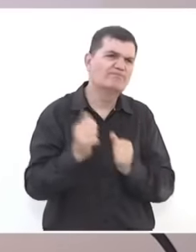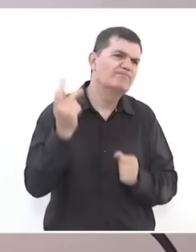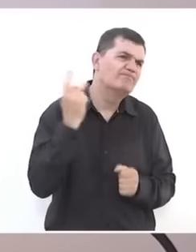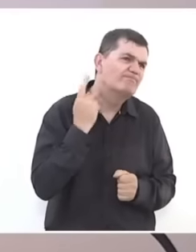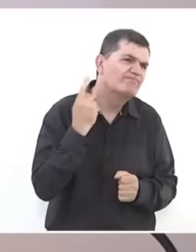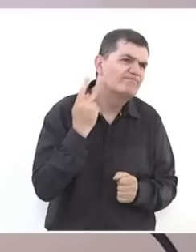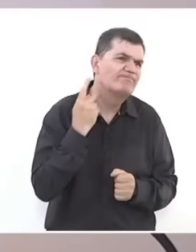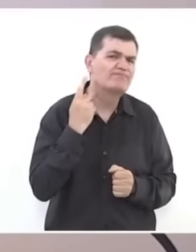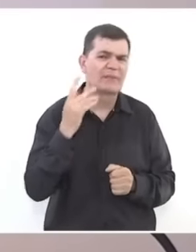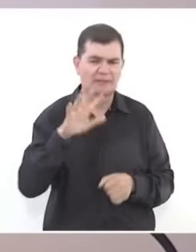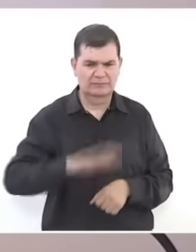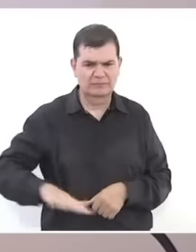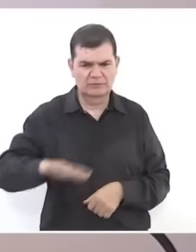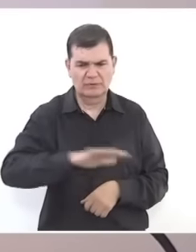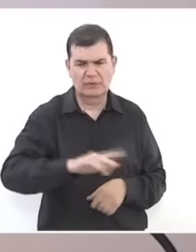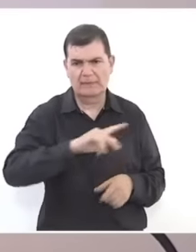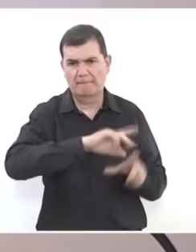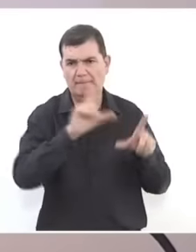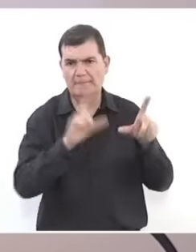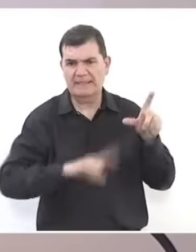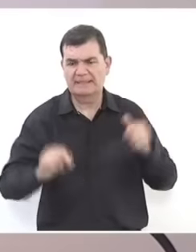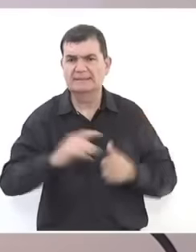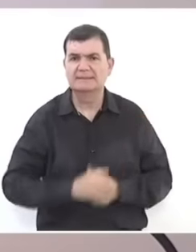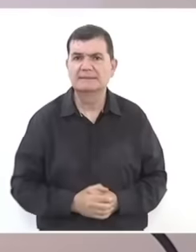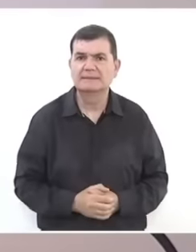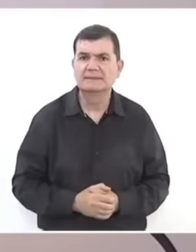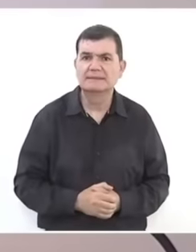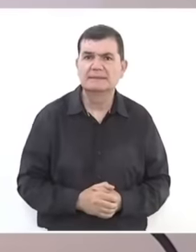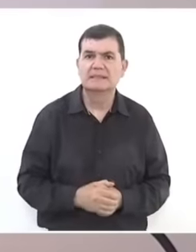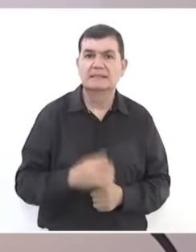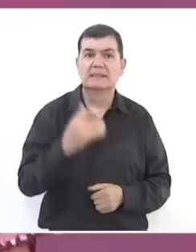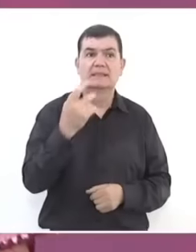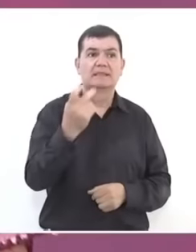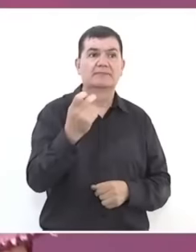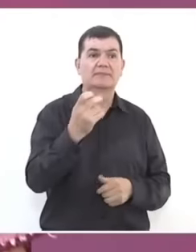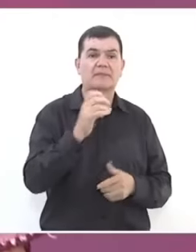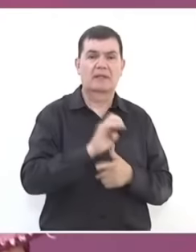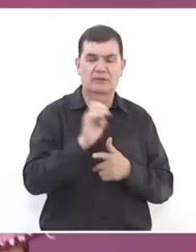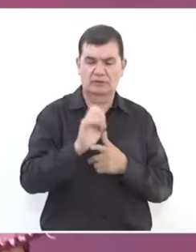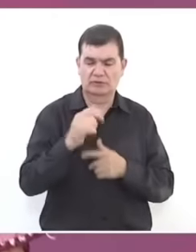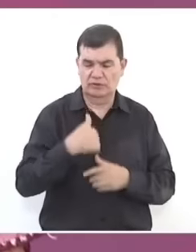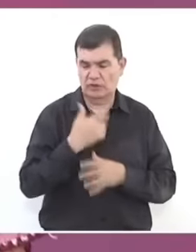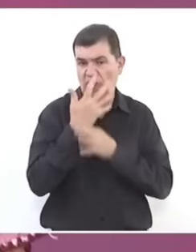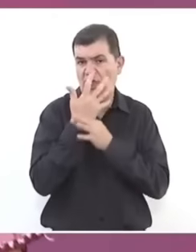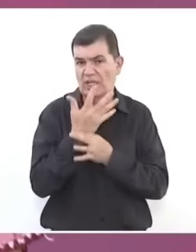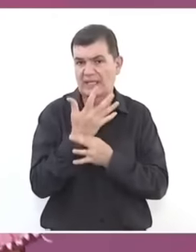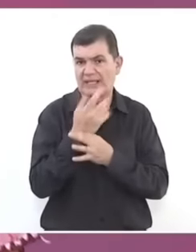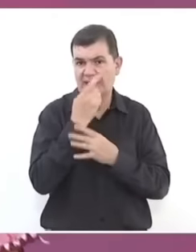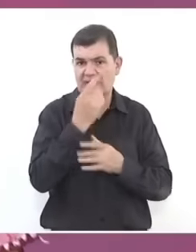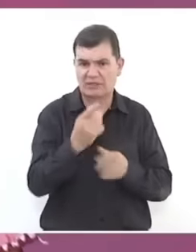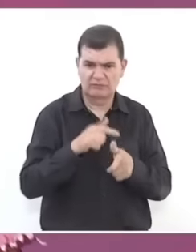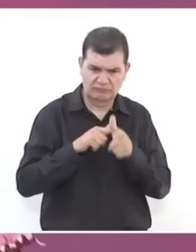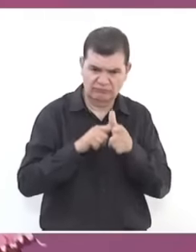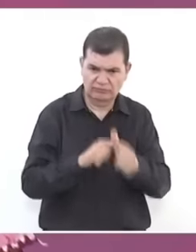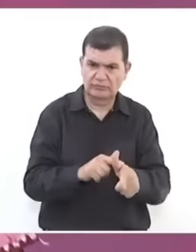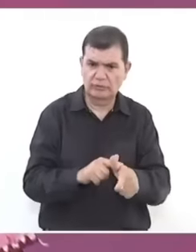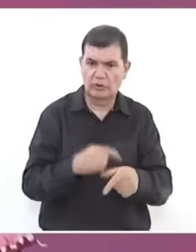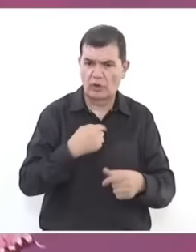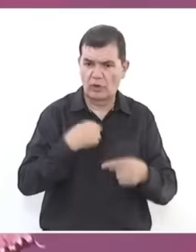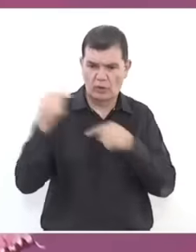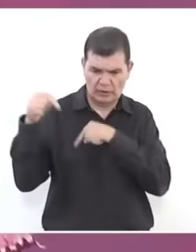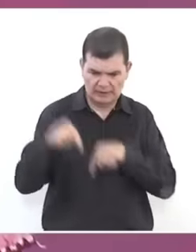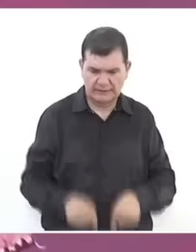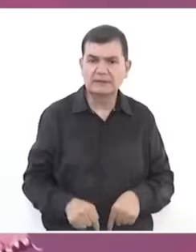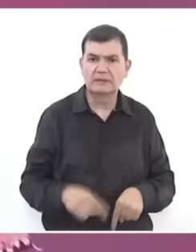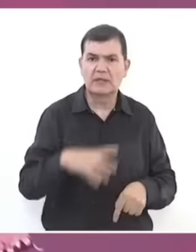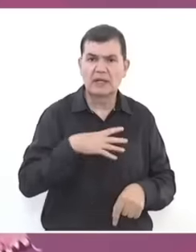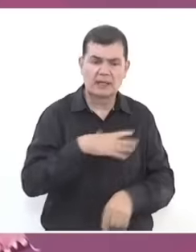our country and then I said that it was continuity and Today I come here with you to the Costa Chica of